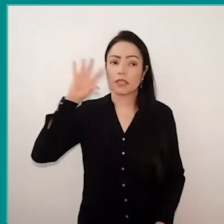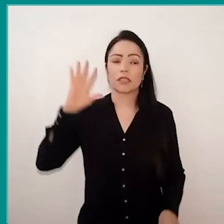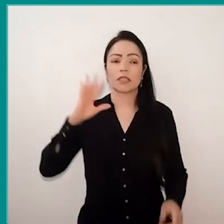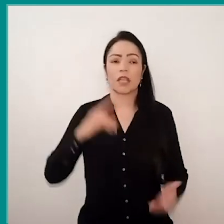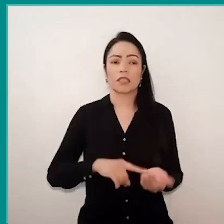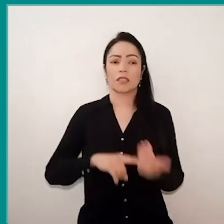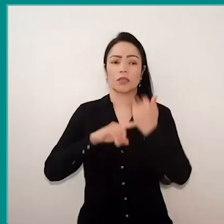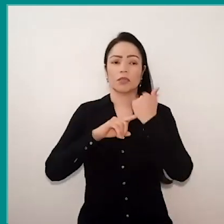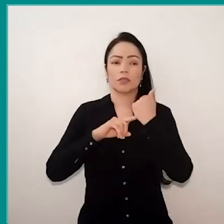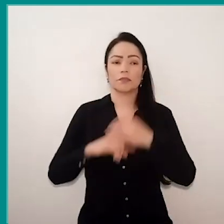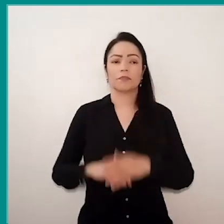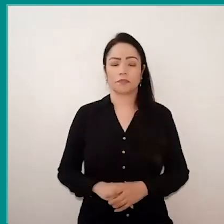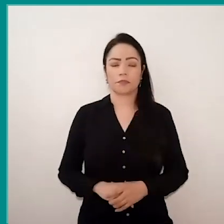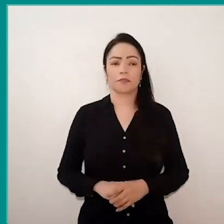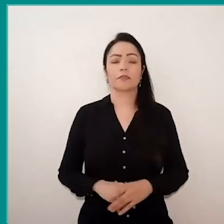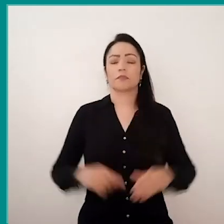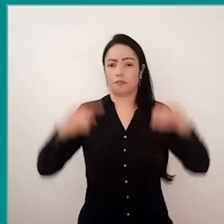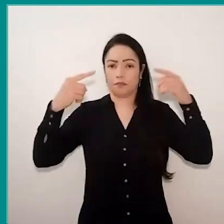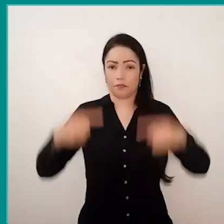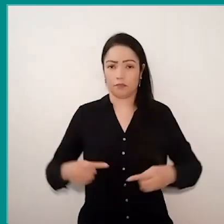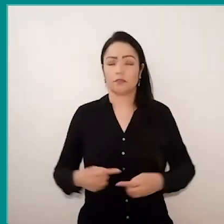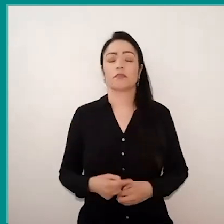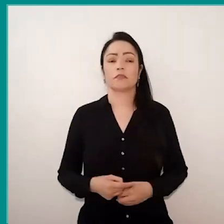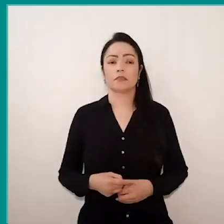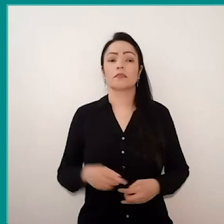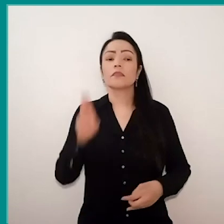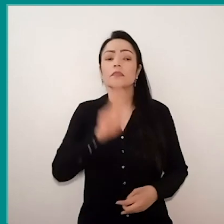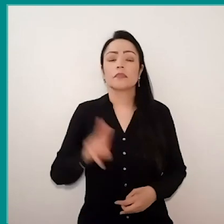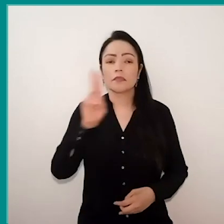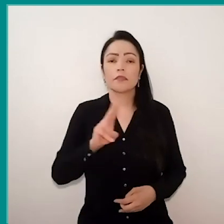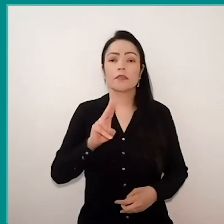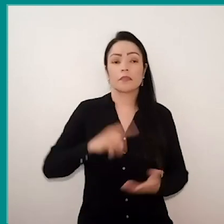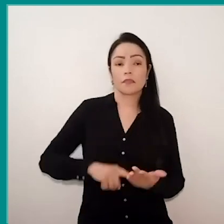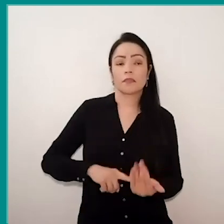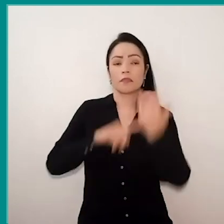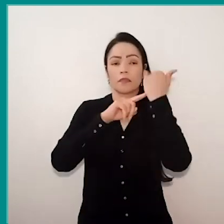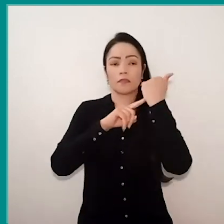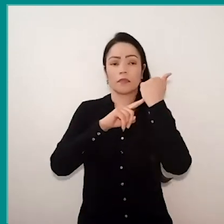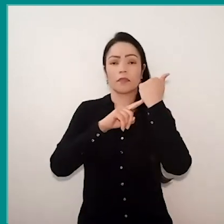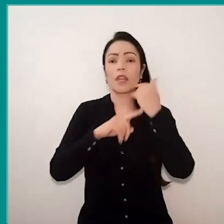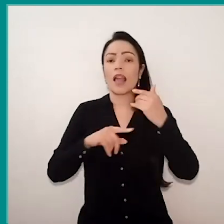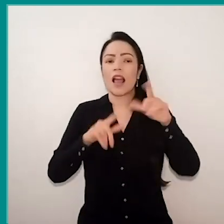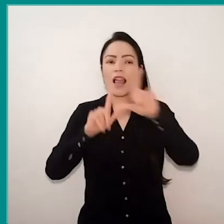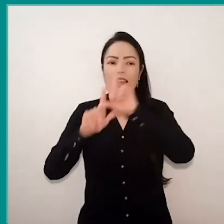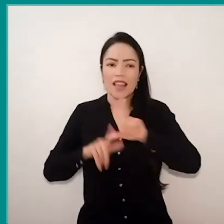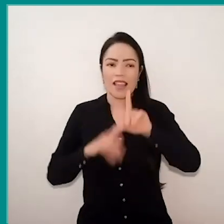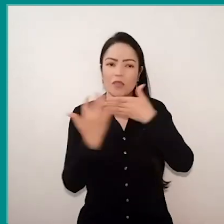So we have a challenge, to make use of this technology, to digitally literate this student and at the same time,